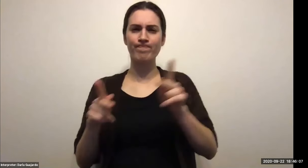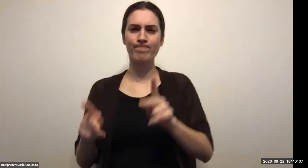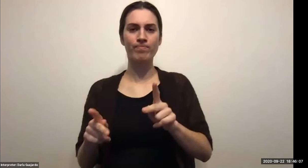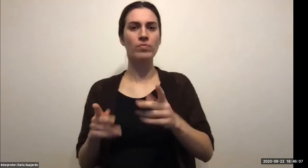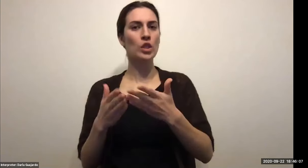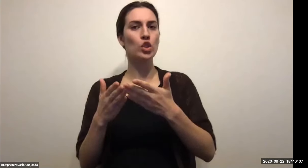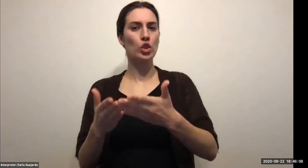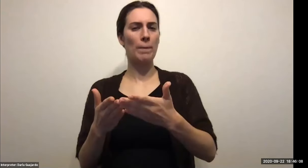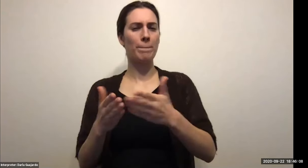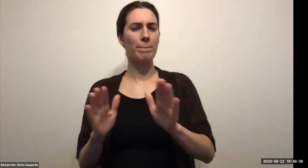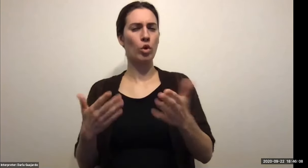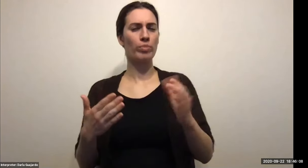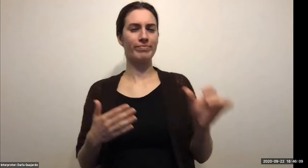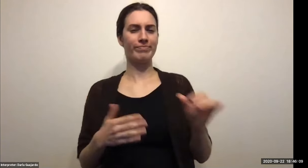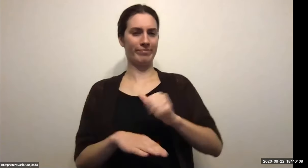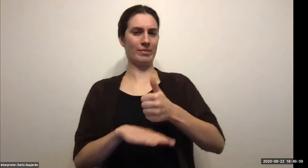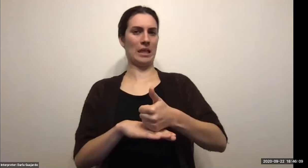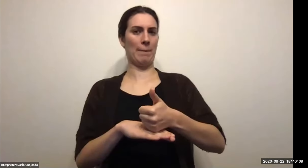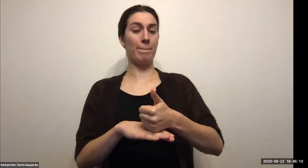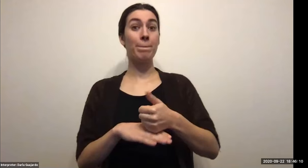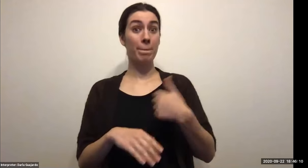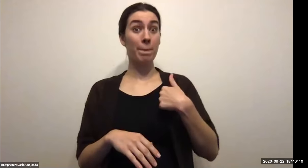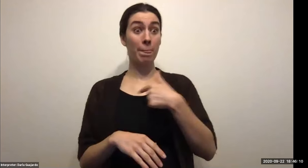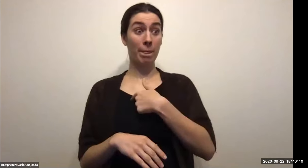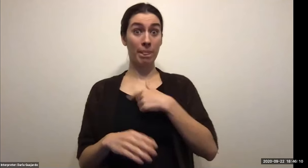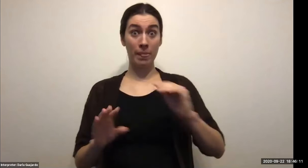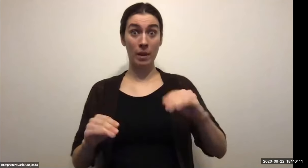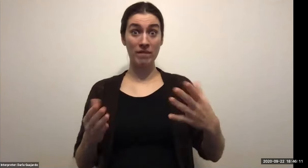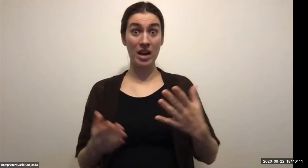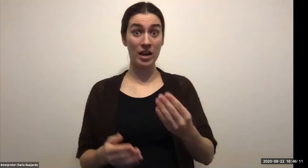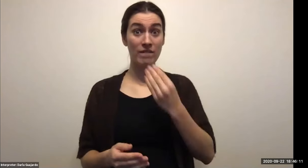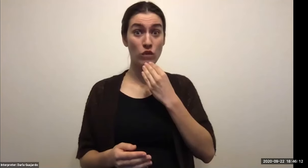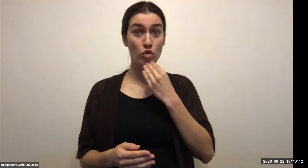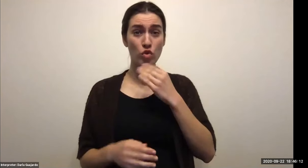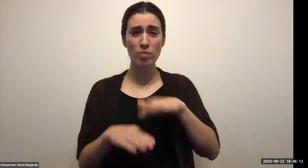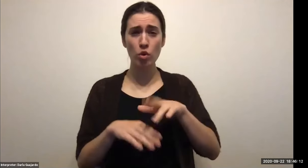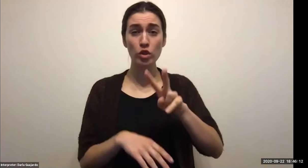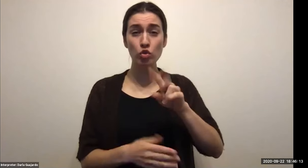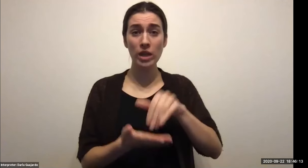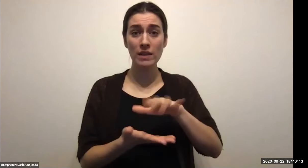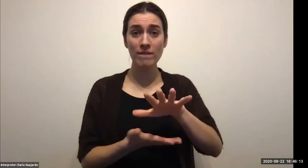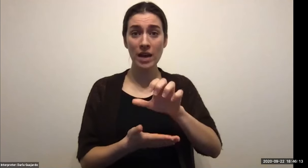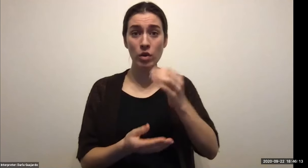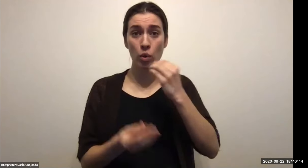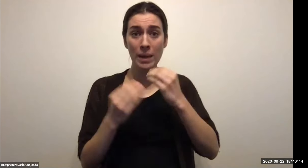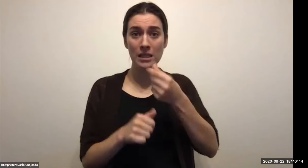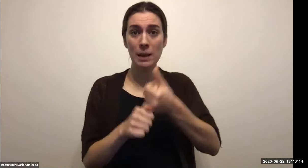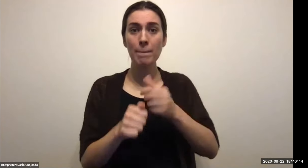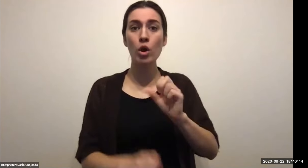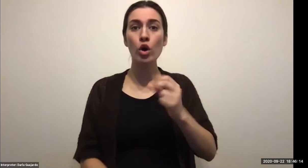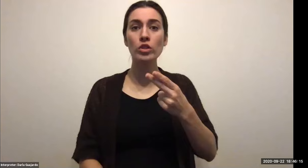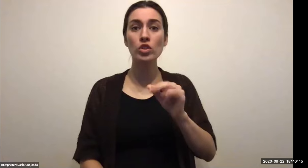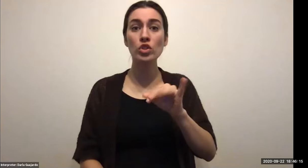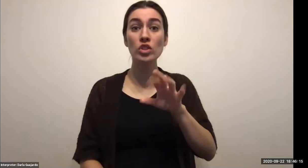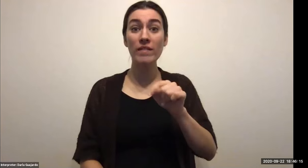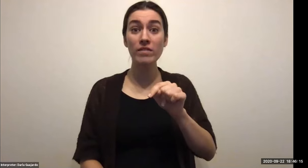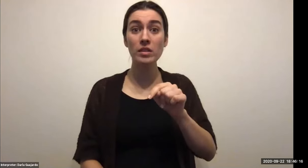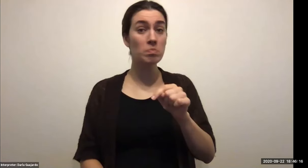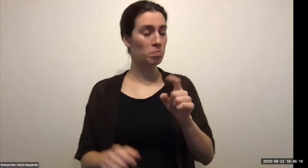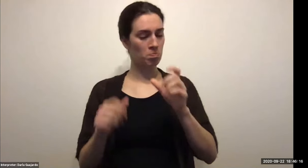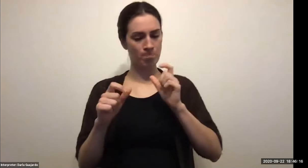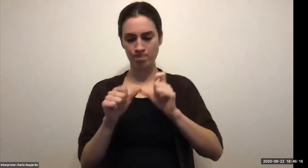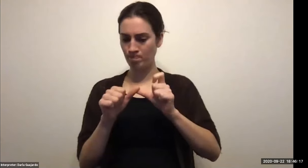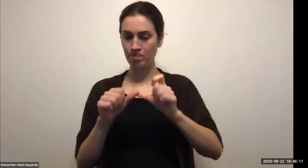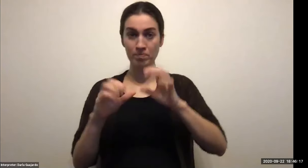Keith Wolling: So I just want to end with this you are special you are unique. Be proud that you're a tiger. Alrighty. We'll continue to grow and come a long way, and I'm